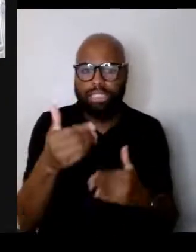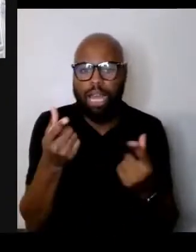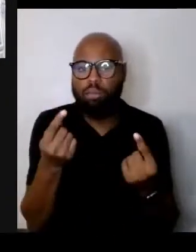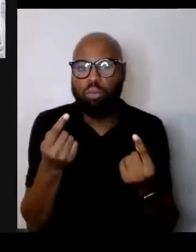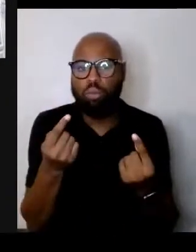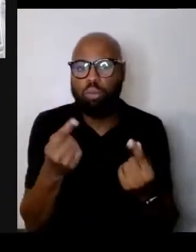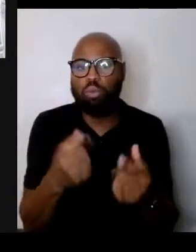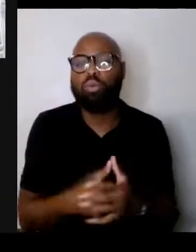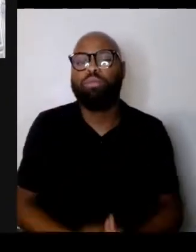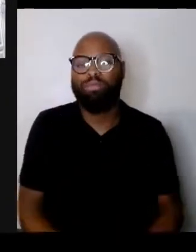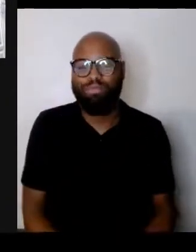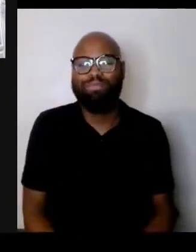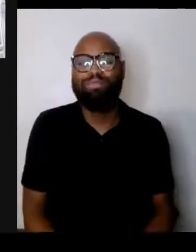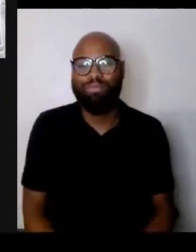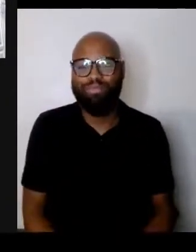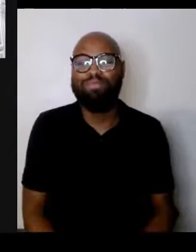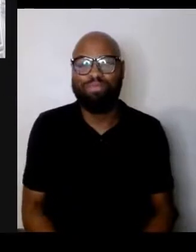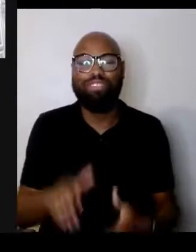Mike, do you wanna share some wisdom about that?